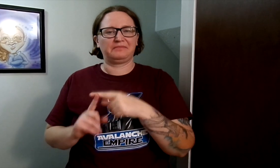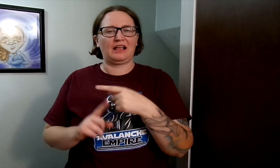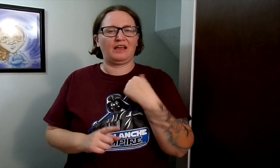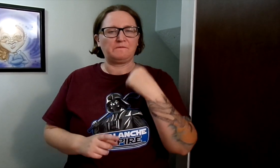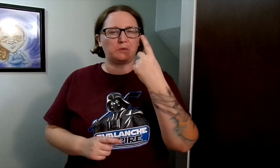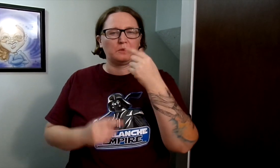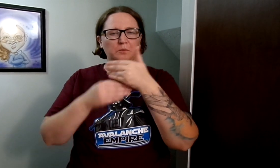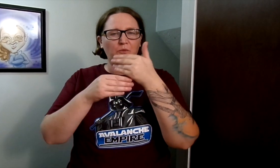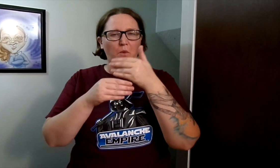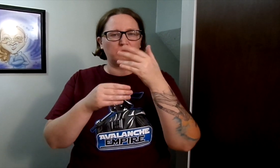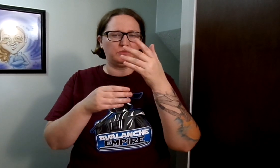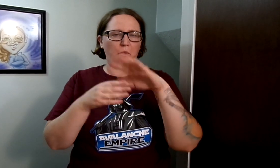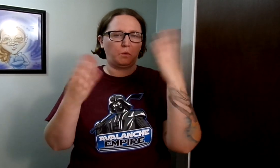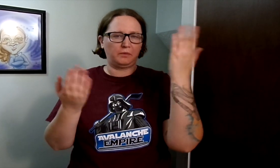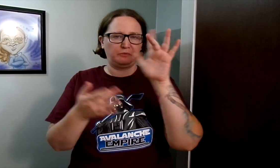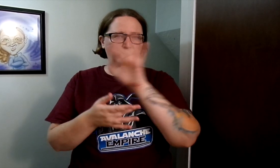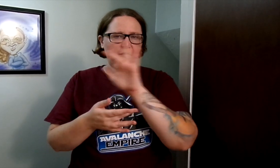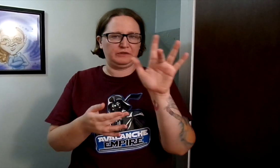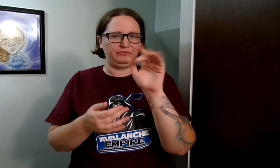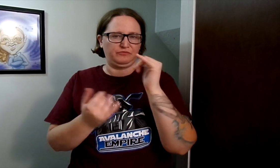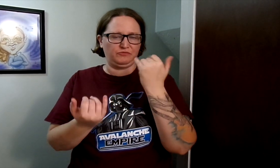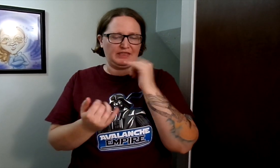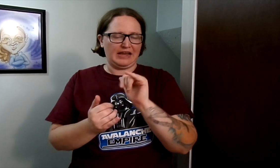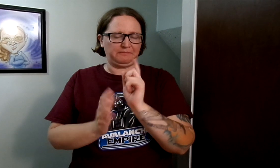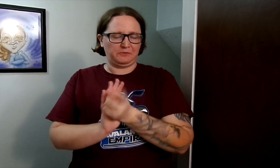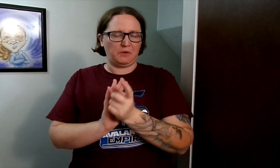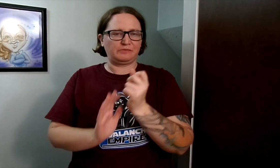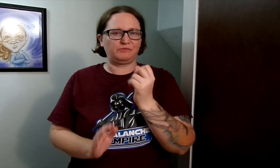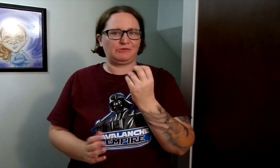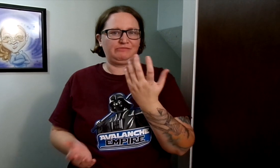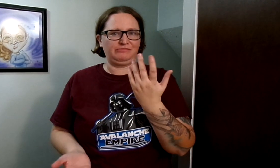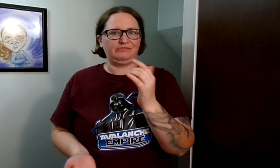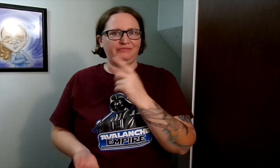Plus we have a window in there that was open for that time.